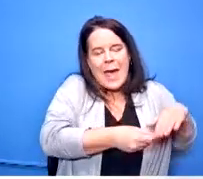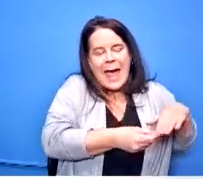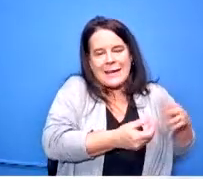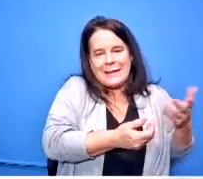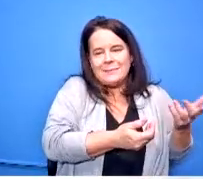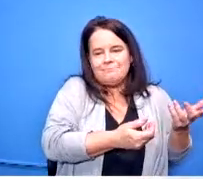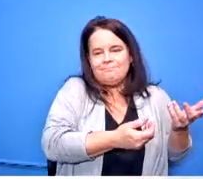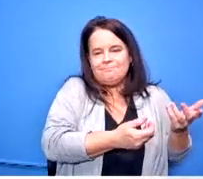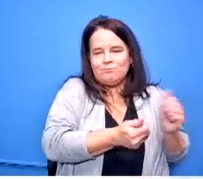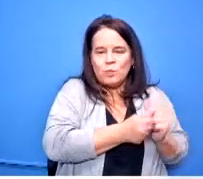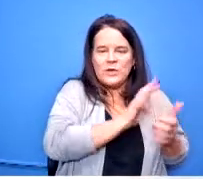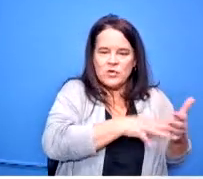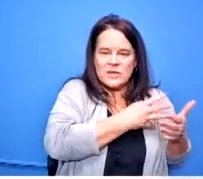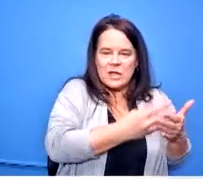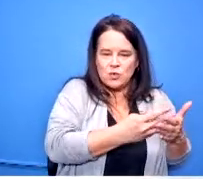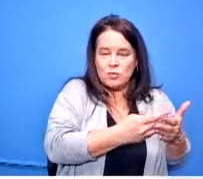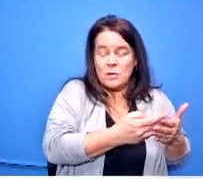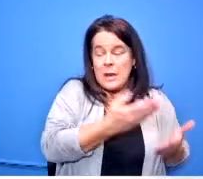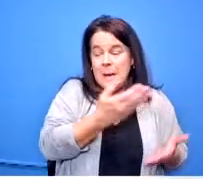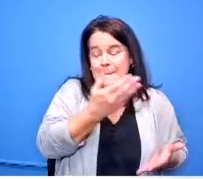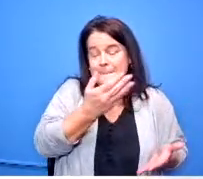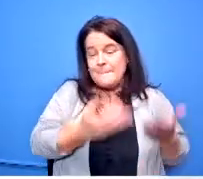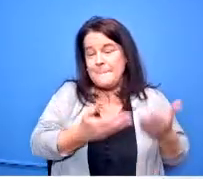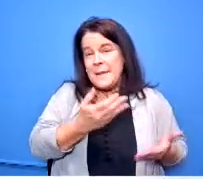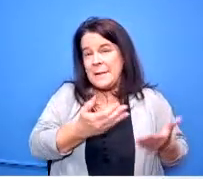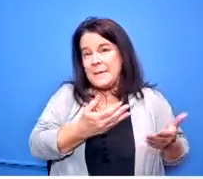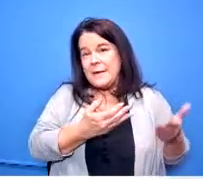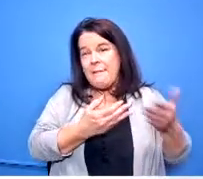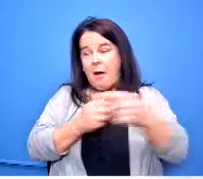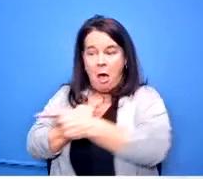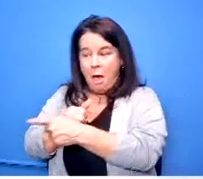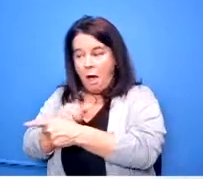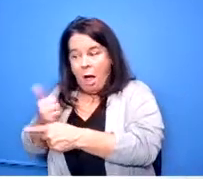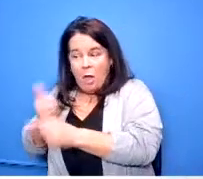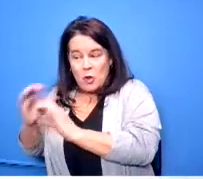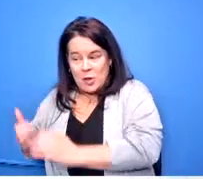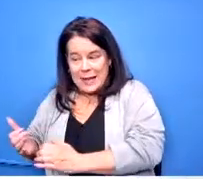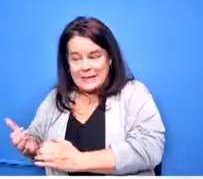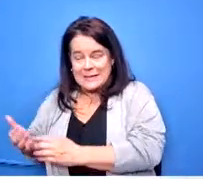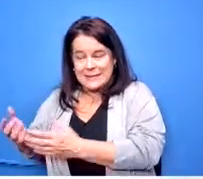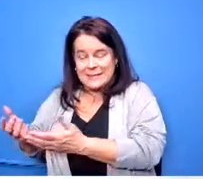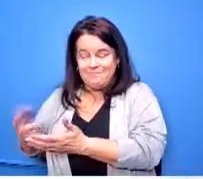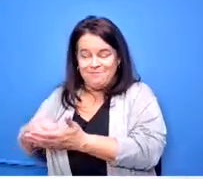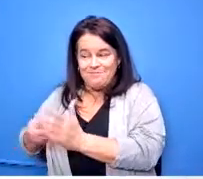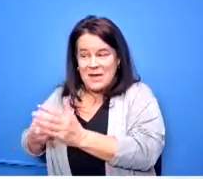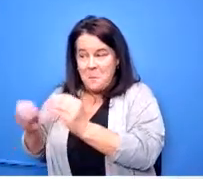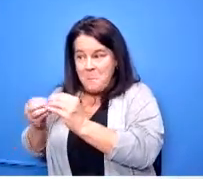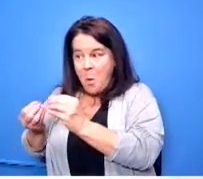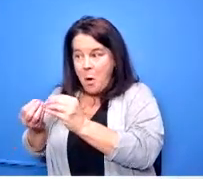a little bit higher enrollment to accommodate that i checked all of our high school offerings